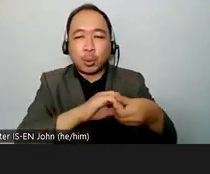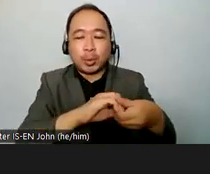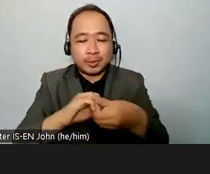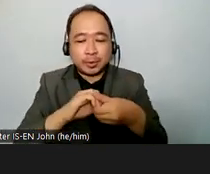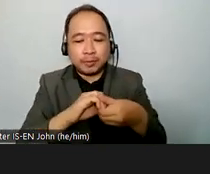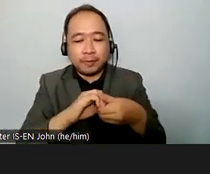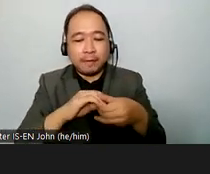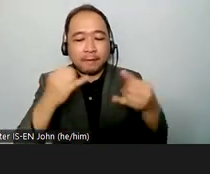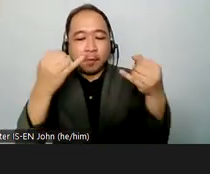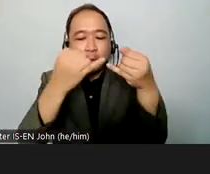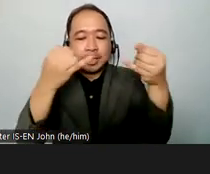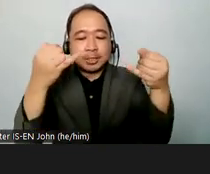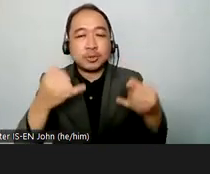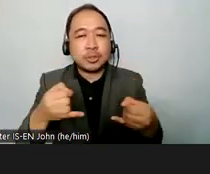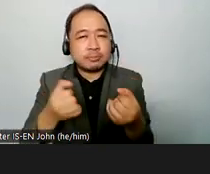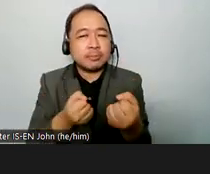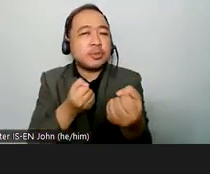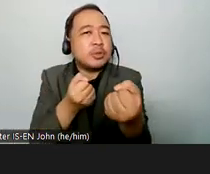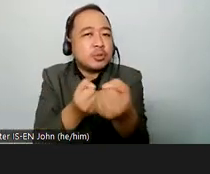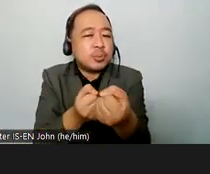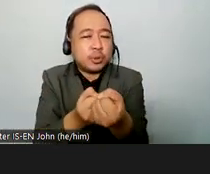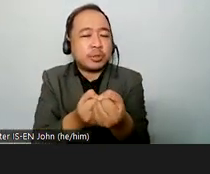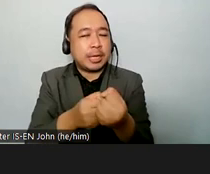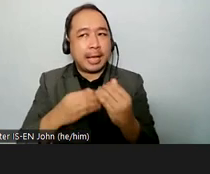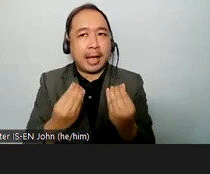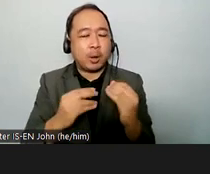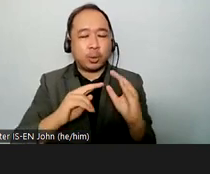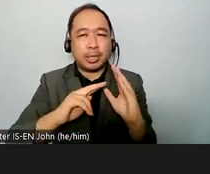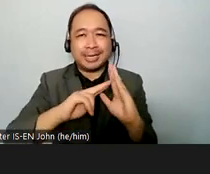to support the work of the crpd committee in the drafting of a guidelines on the